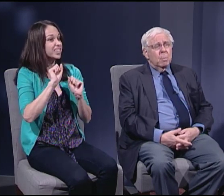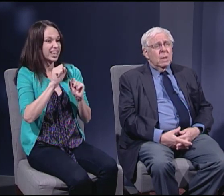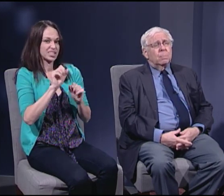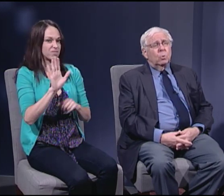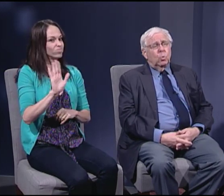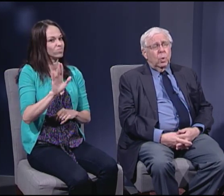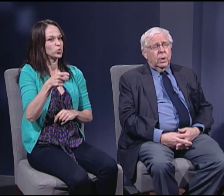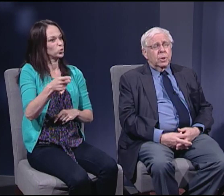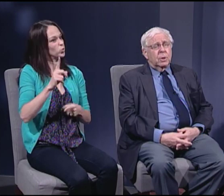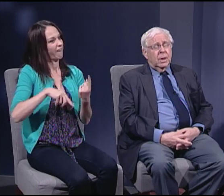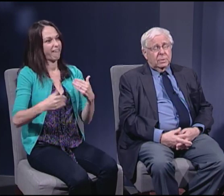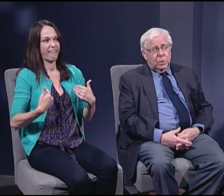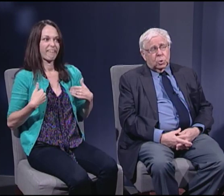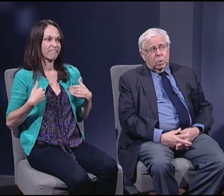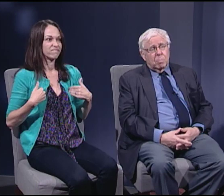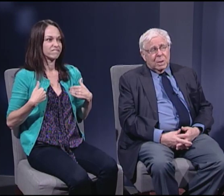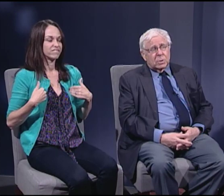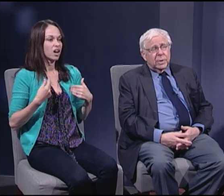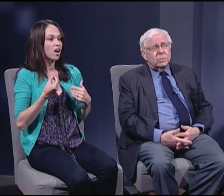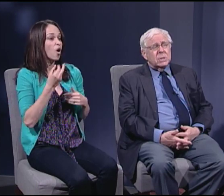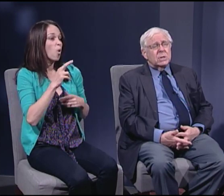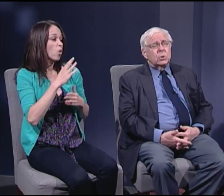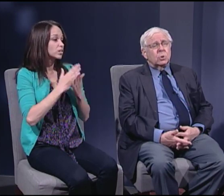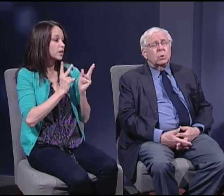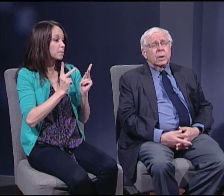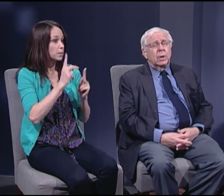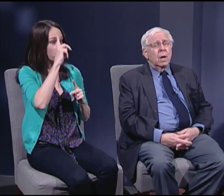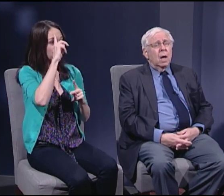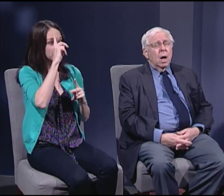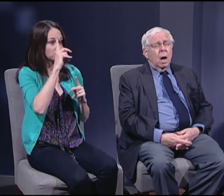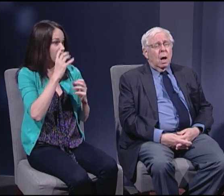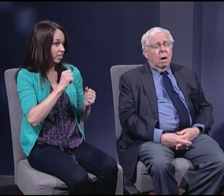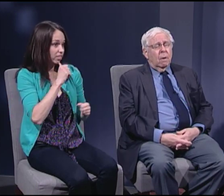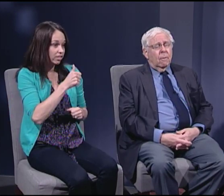people with at least certain mental illnesses could